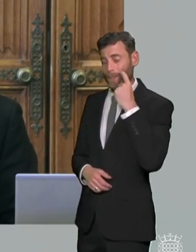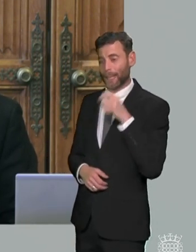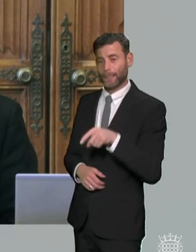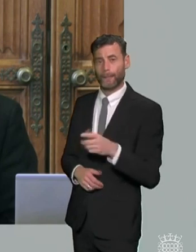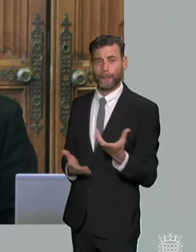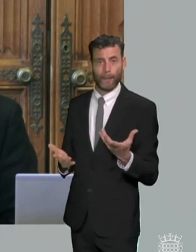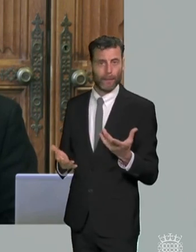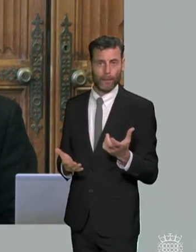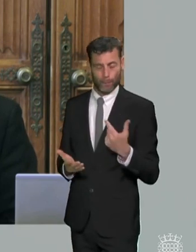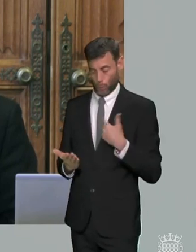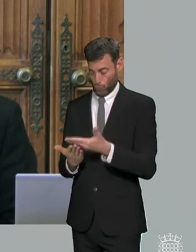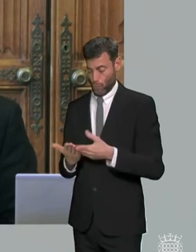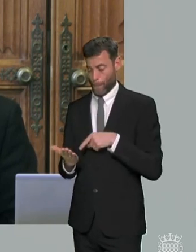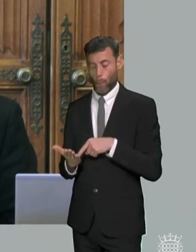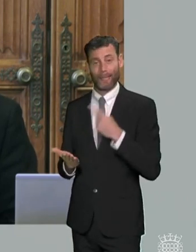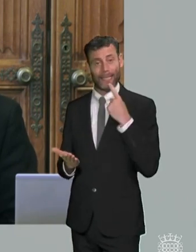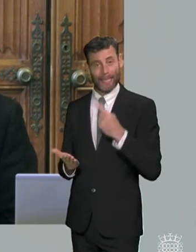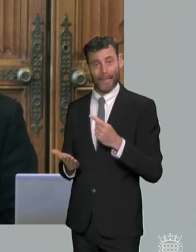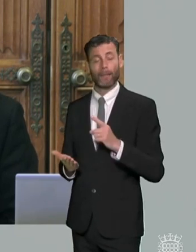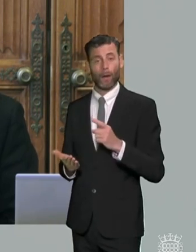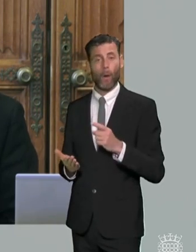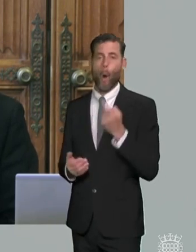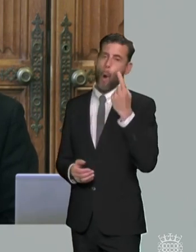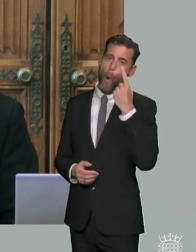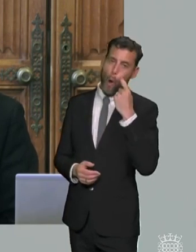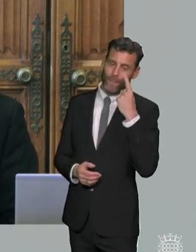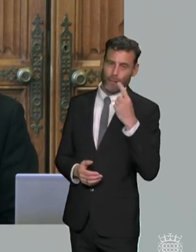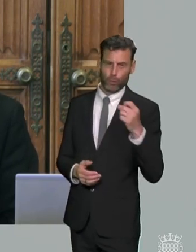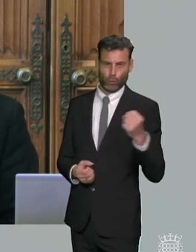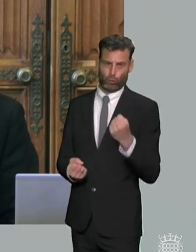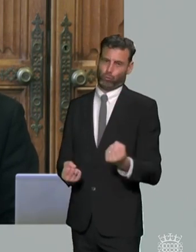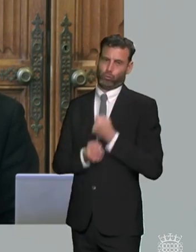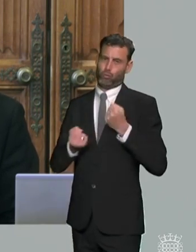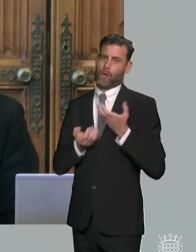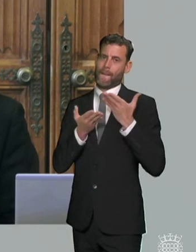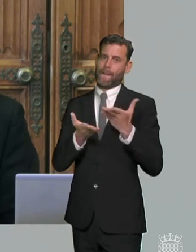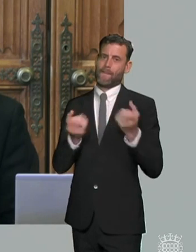know in our report we said that offstage should be toughened up i'm just the government say that